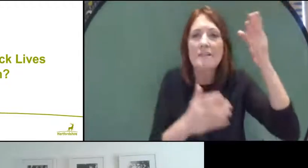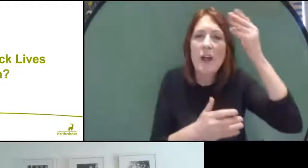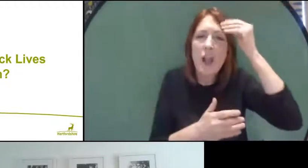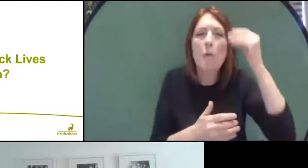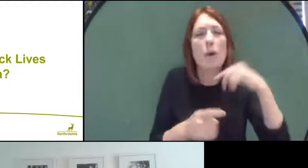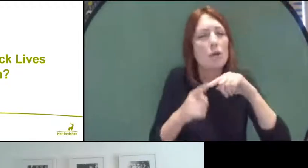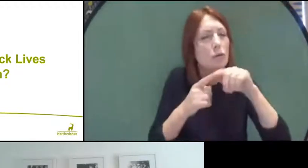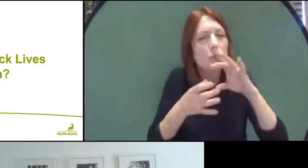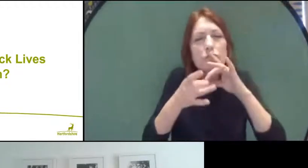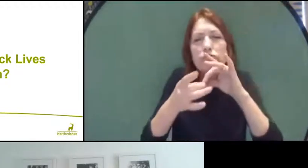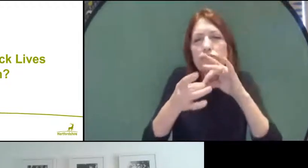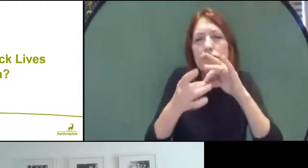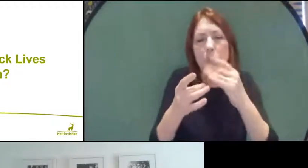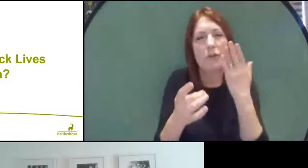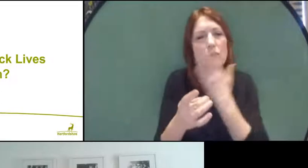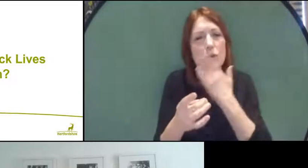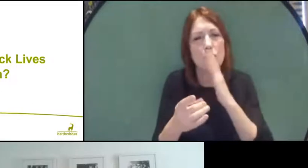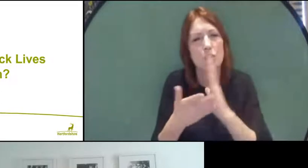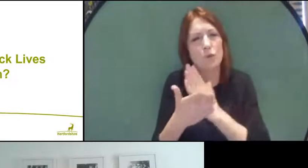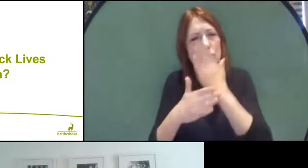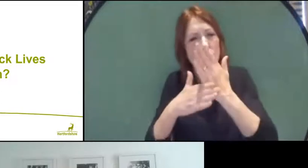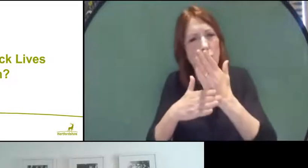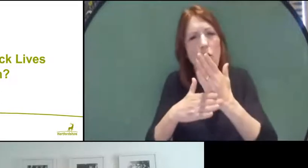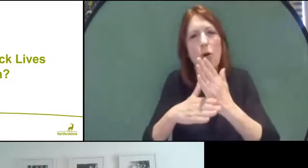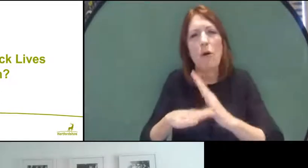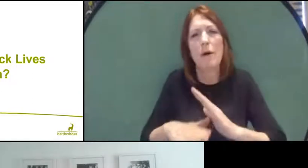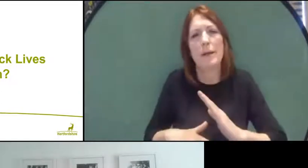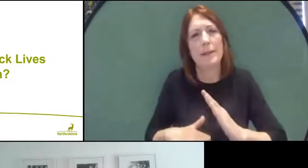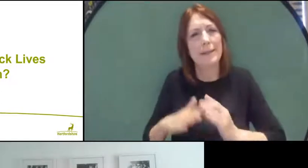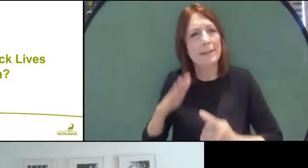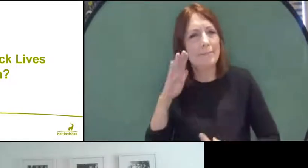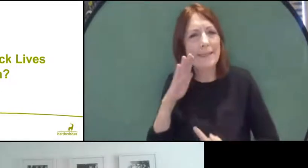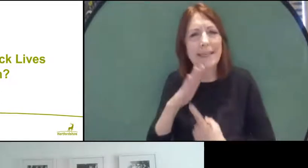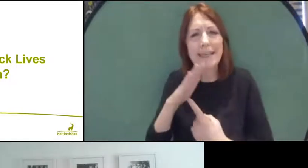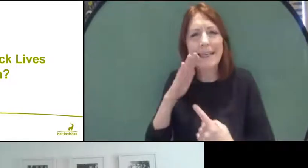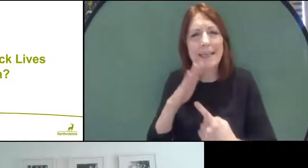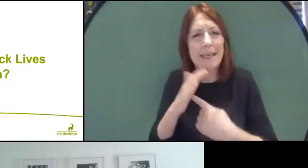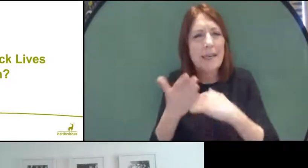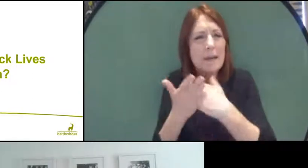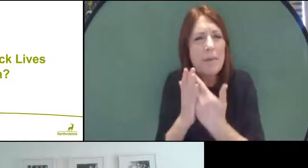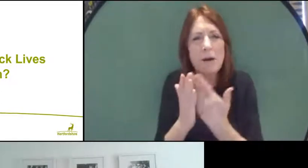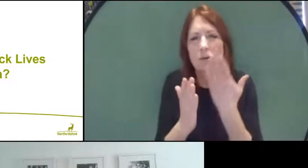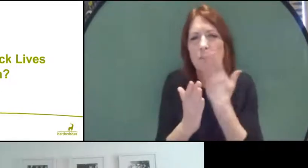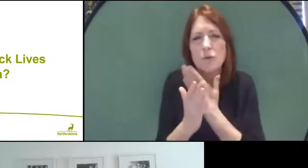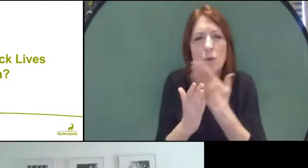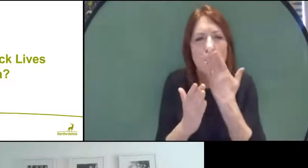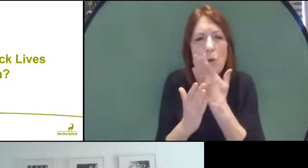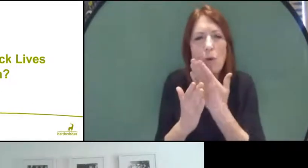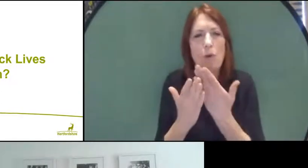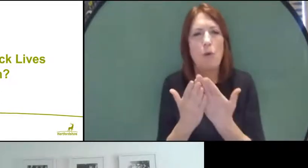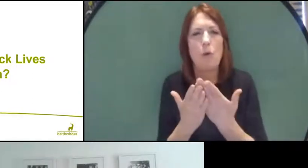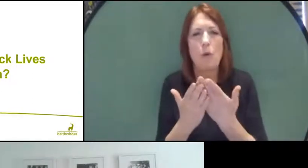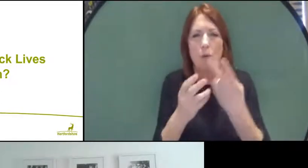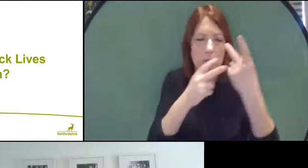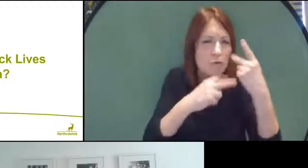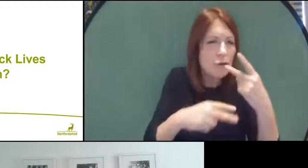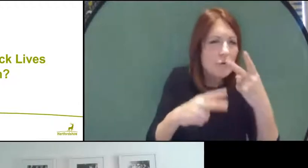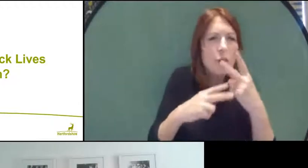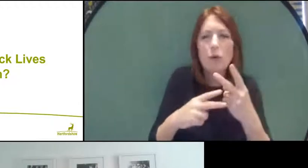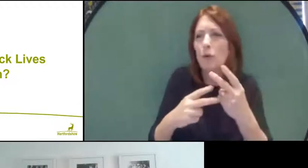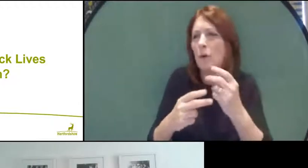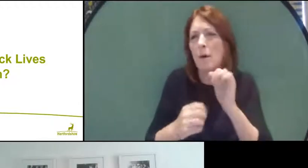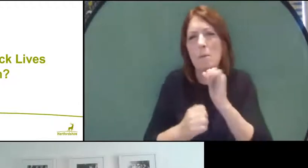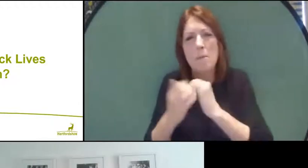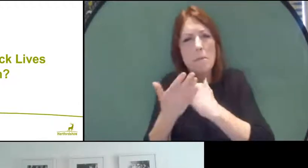that that becomes a really key part of school review and structure and curriculum design,